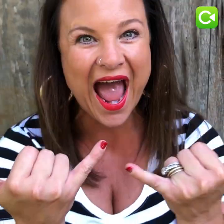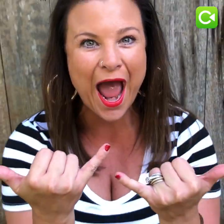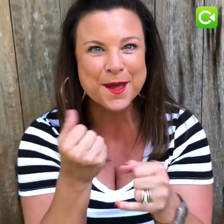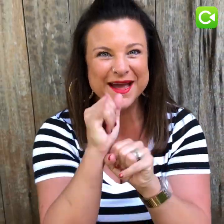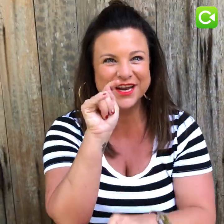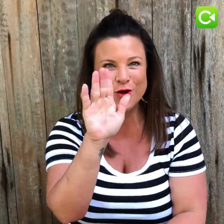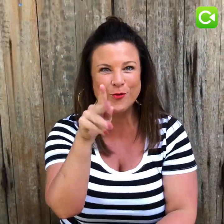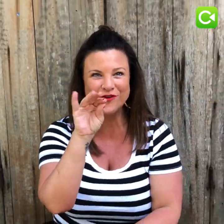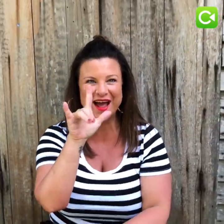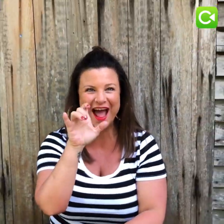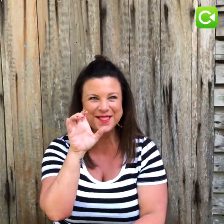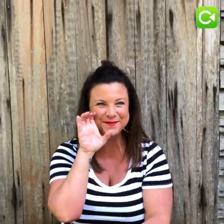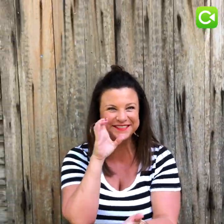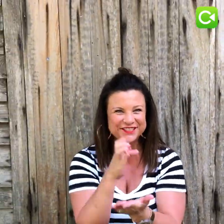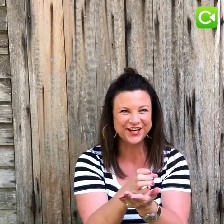Now, go and make it your profile picture!